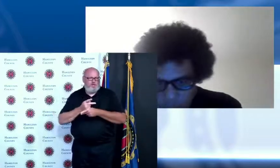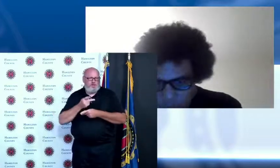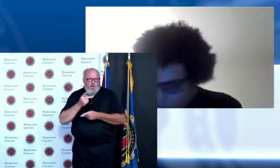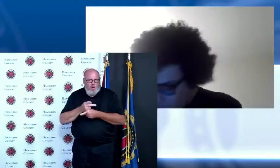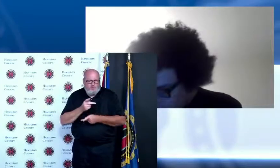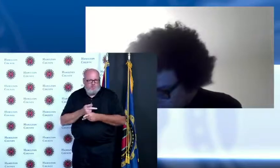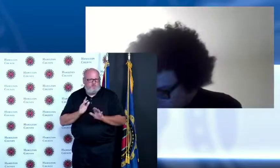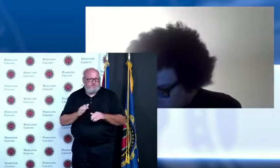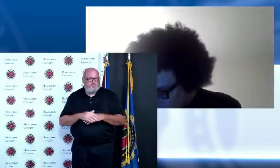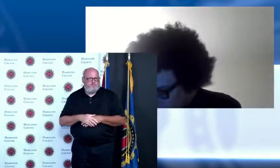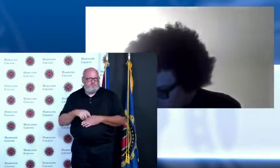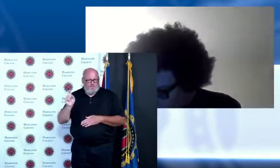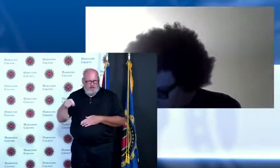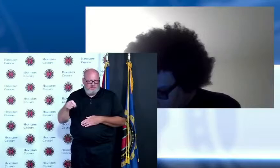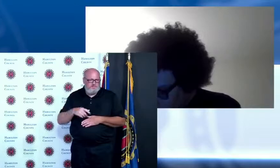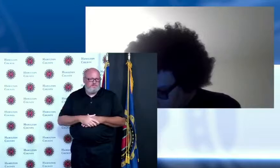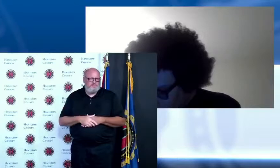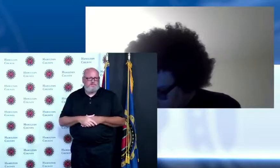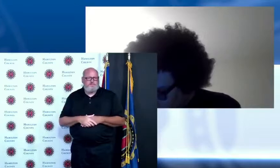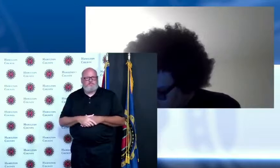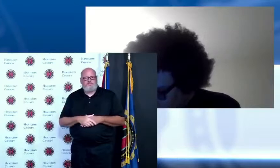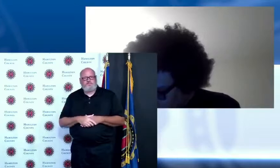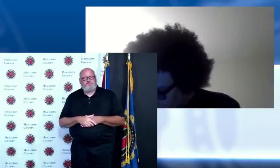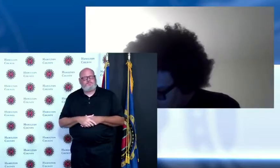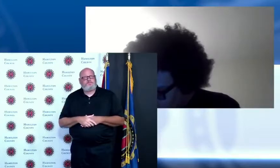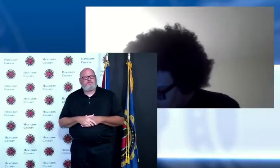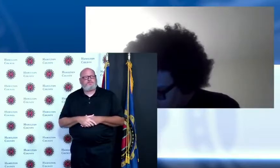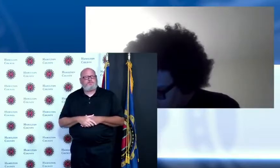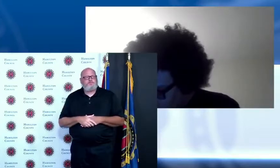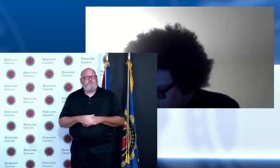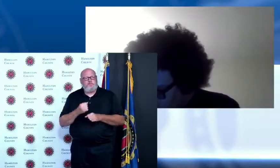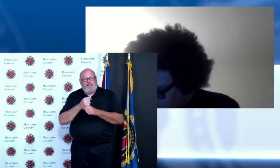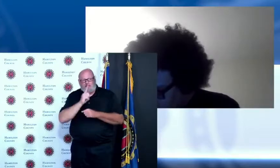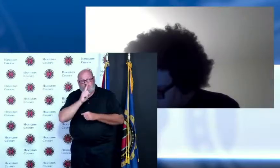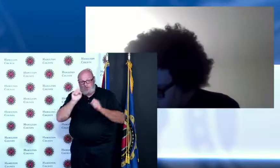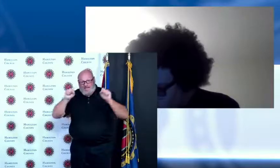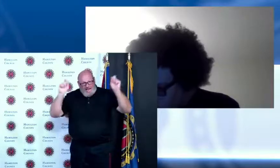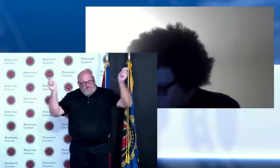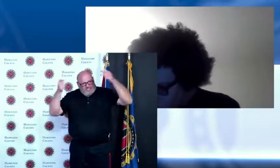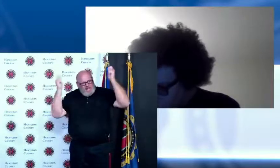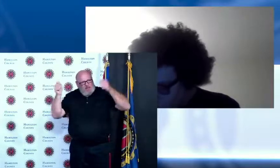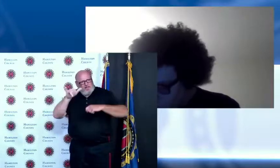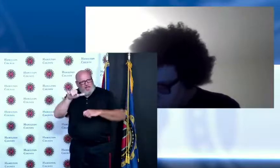different people I think we should celebrate that vaccines work and if you've been vaccinated